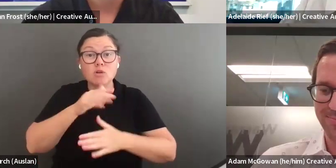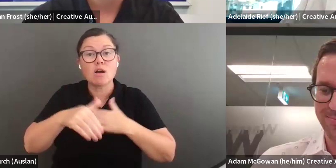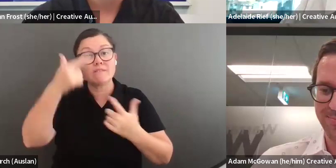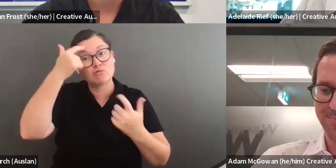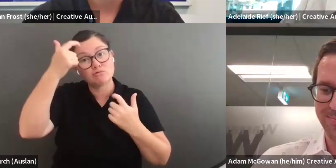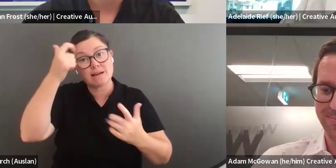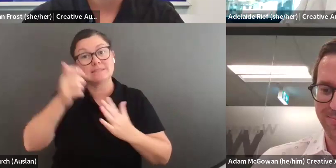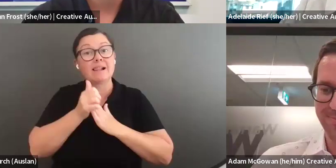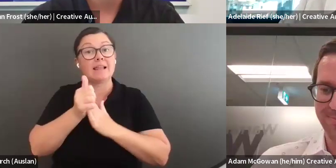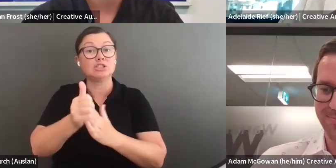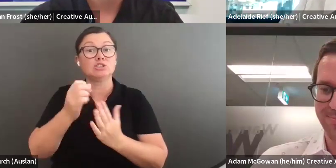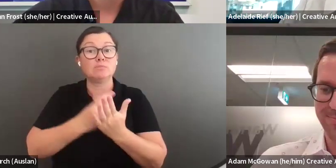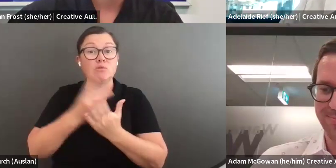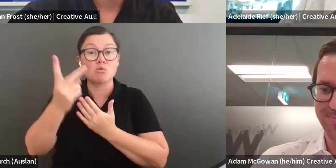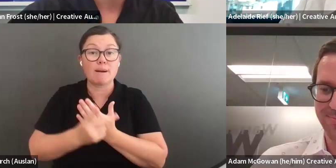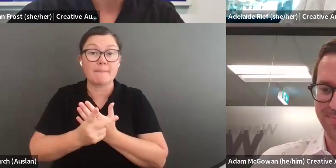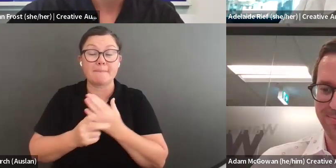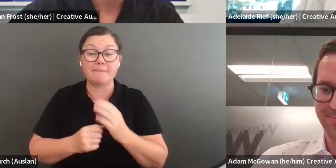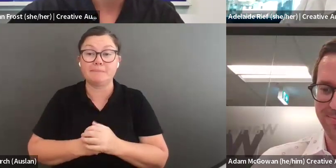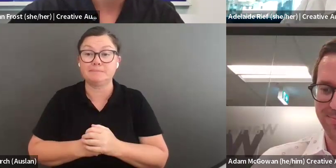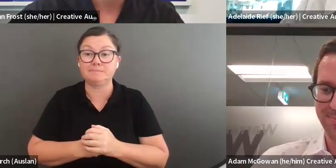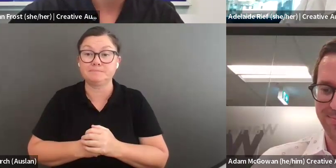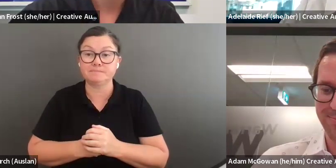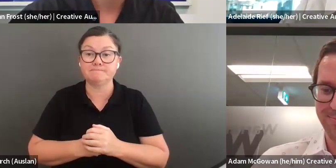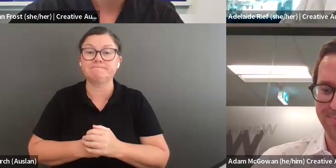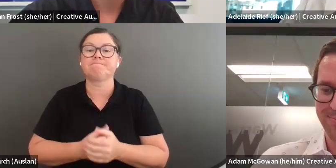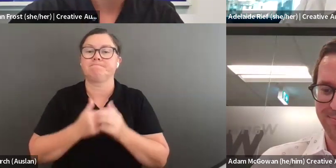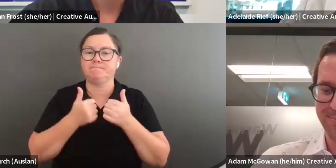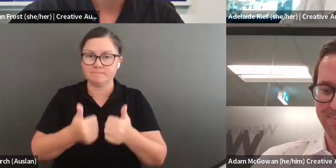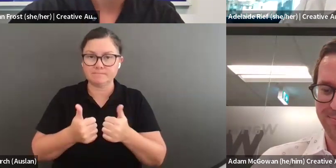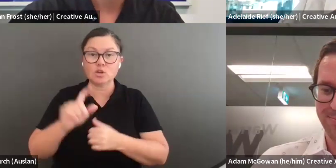questions in the Q&A.-- Emerald. >> Thanks Emerald. This session today is a